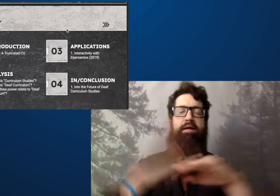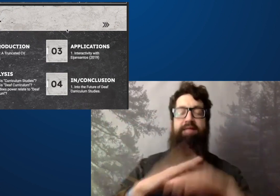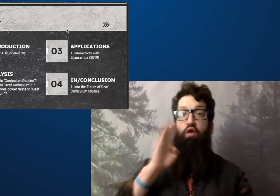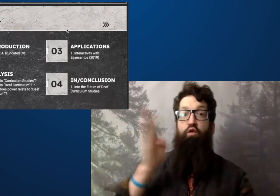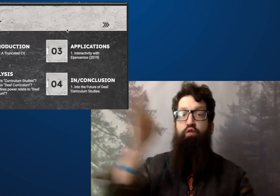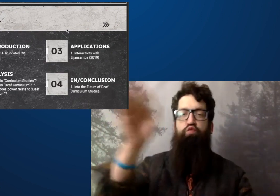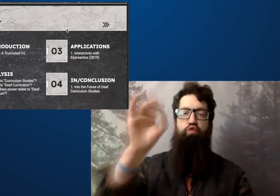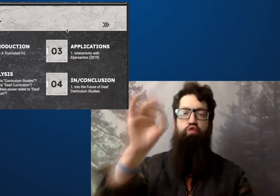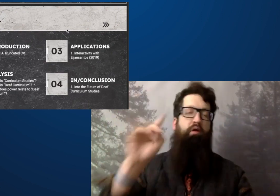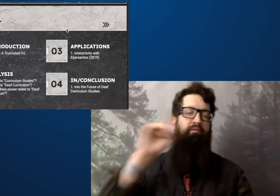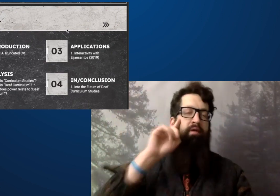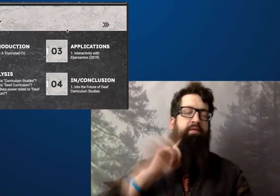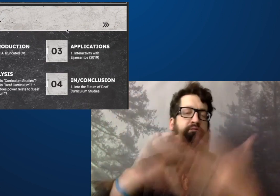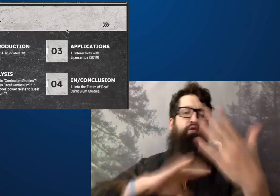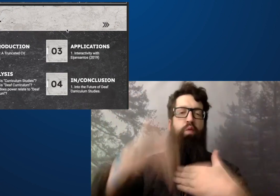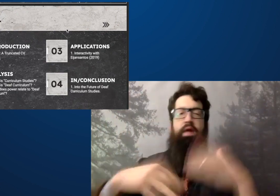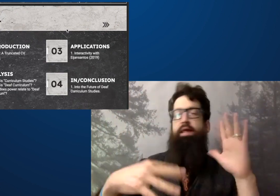I will be putting you into some groups